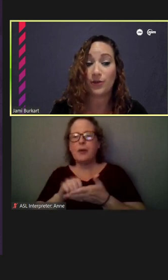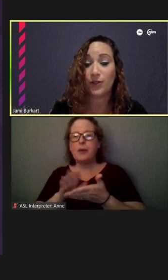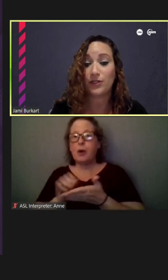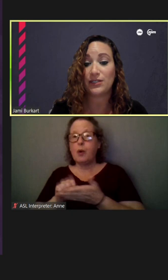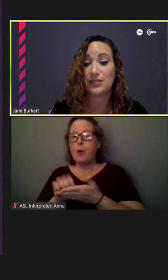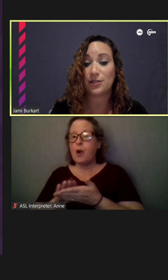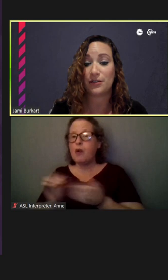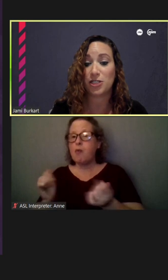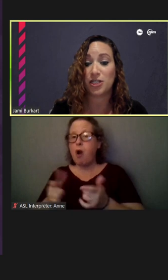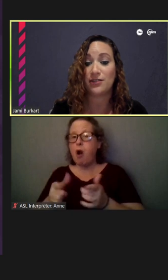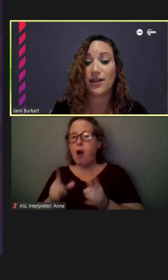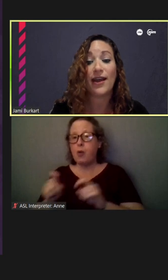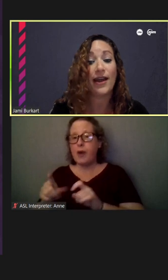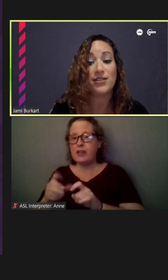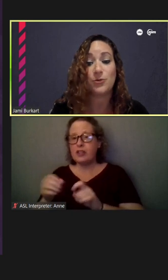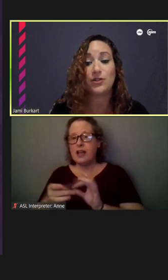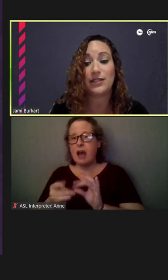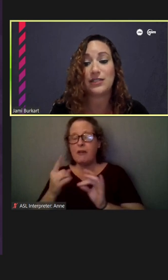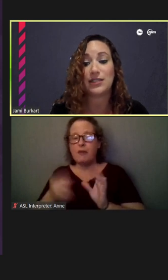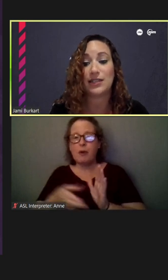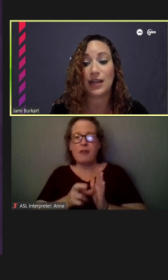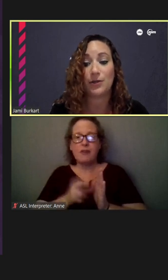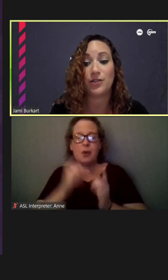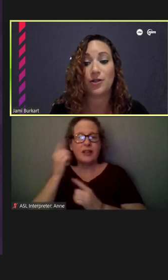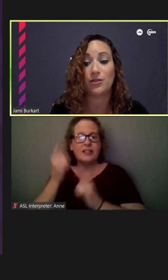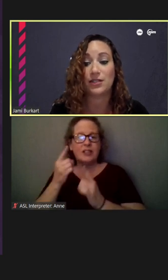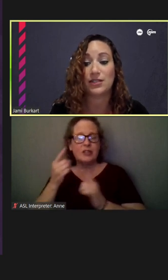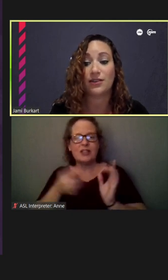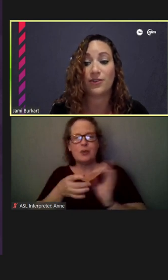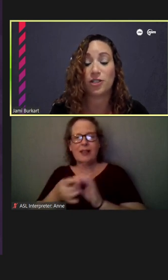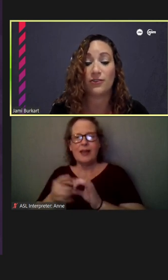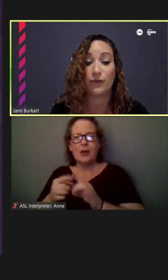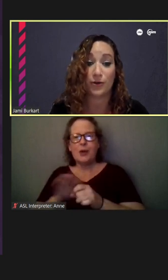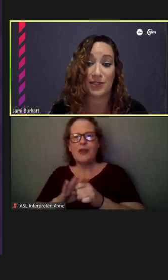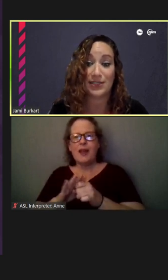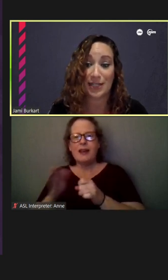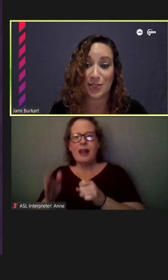review and consideration as it relates to the Neighborhood Artistic Feature for the station.